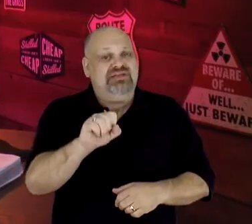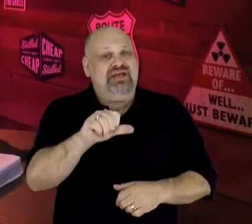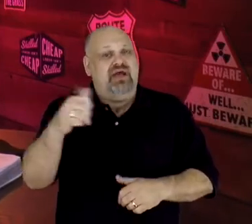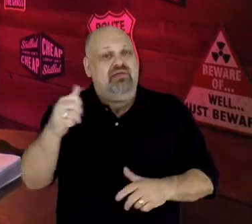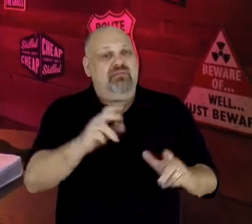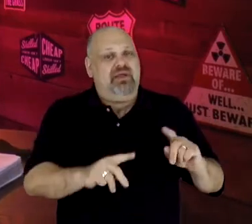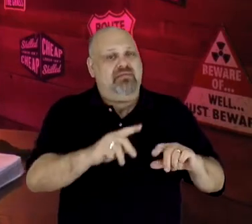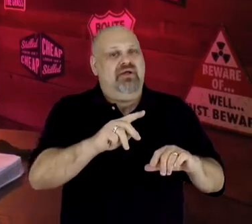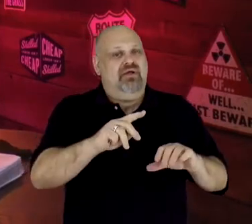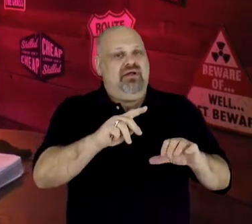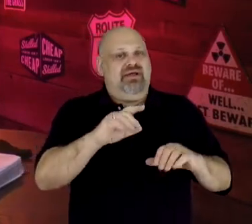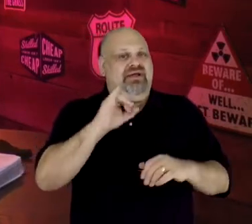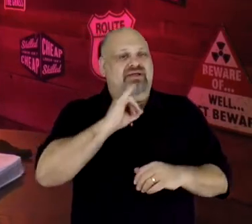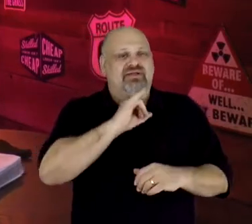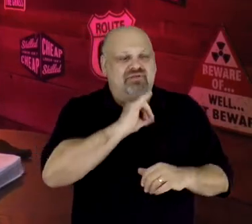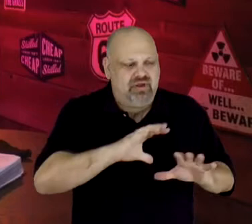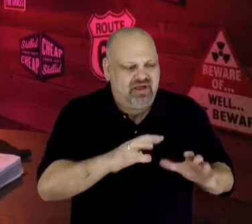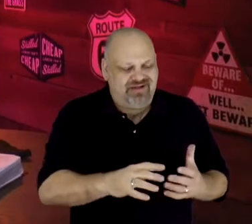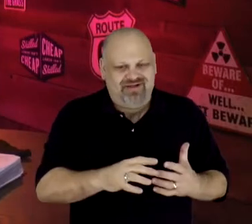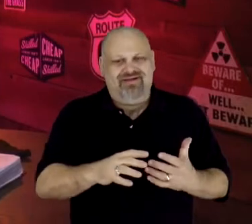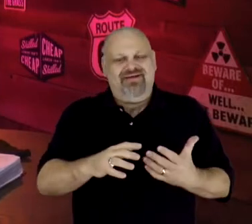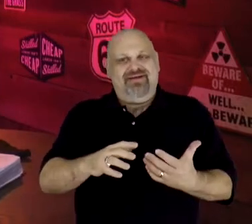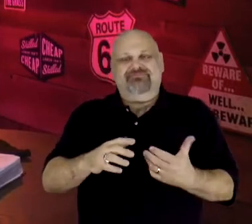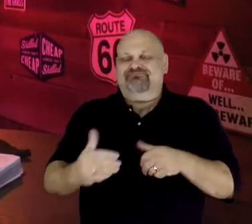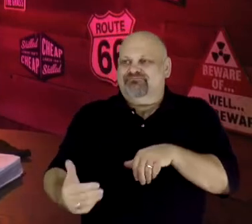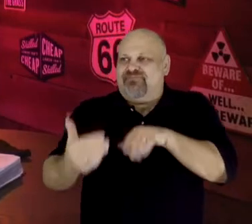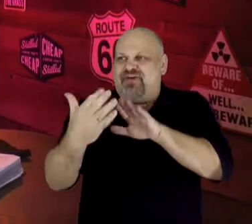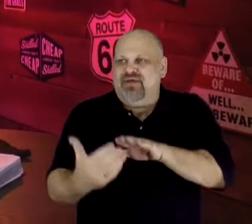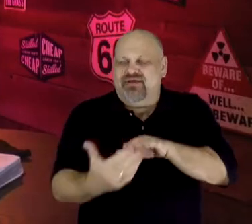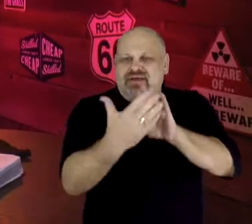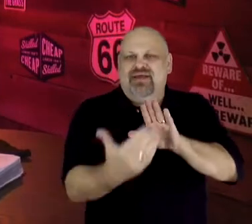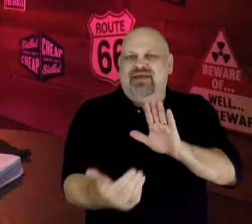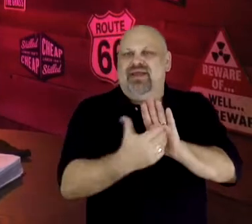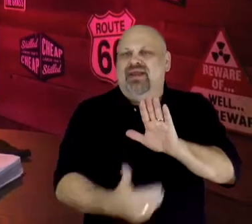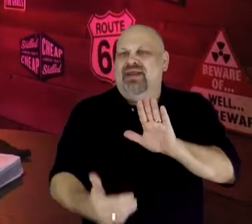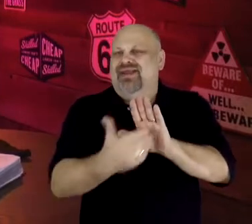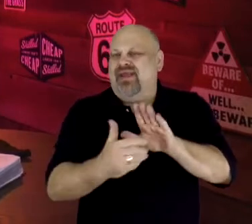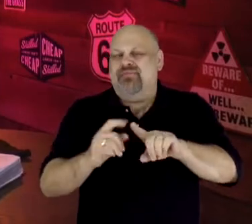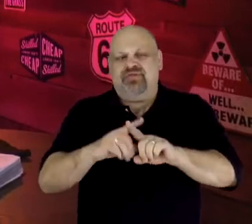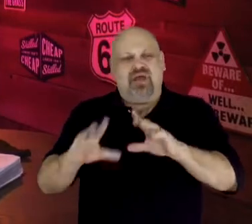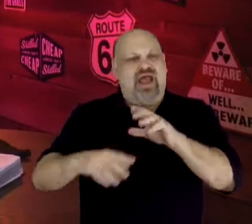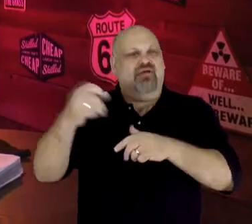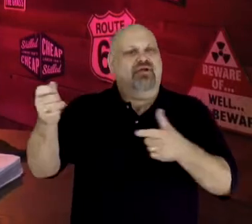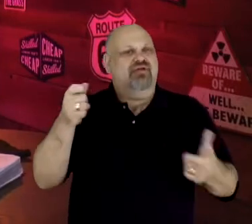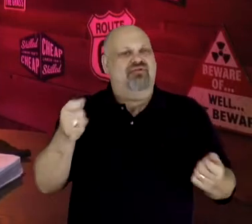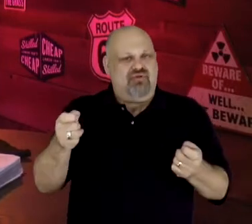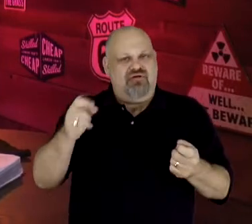but their out-of-control faith prompted them to keep stepping out and experiencing the miracles of God.